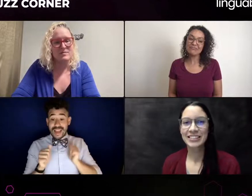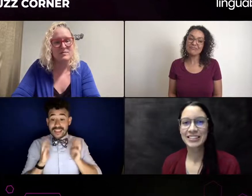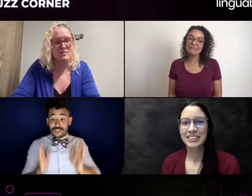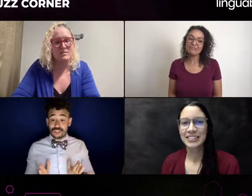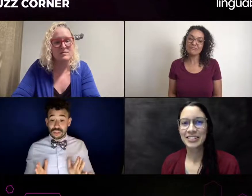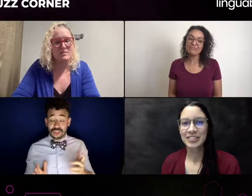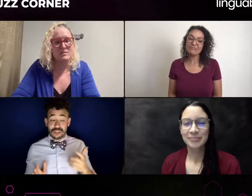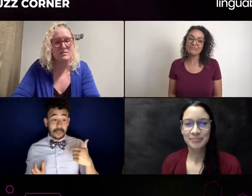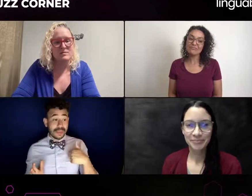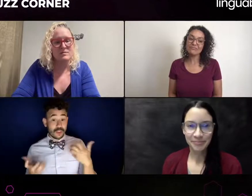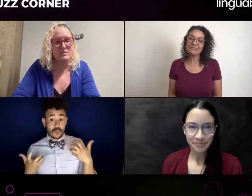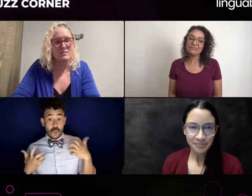Hold on just one moment.